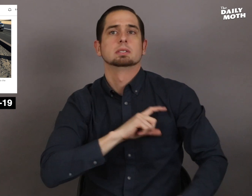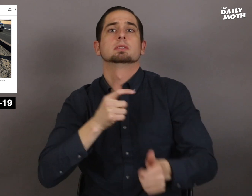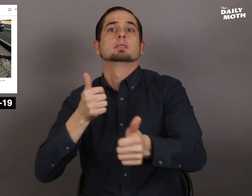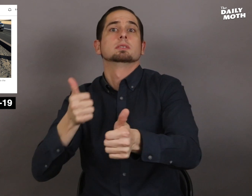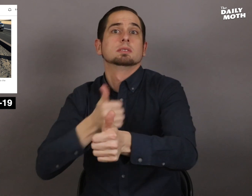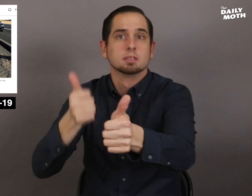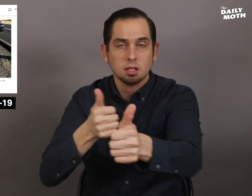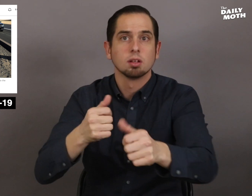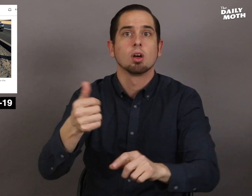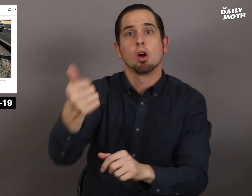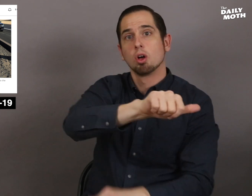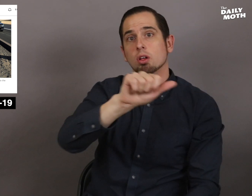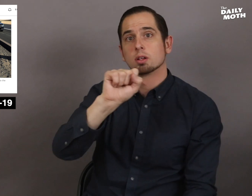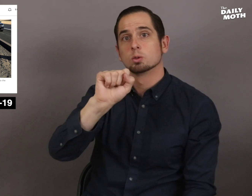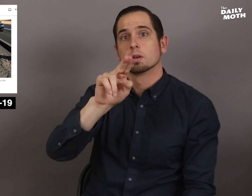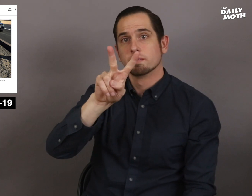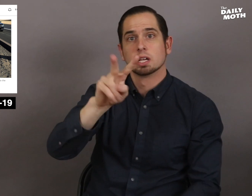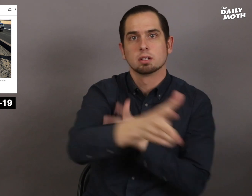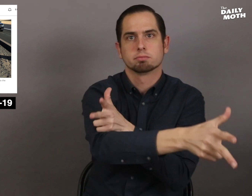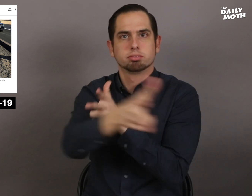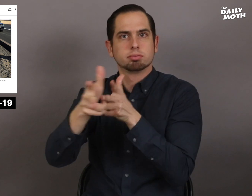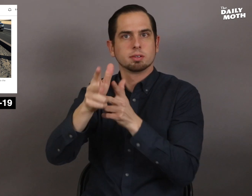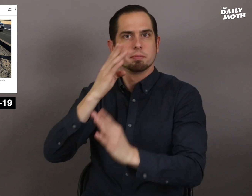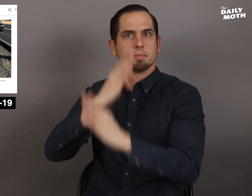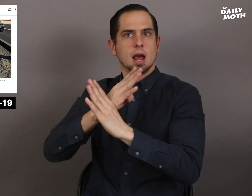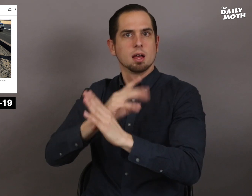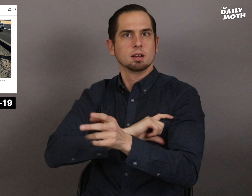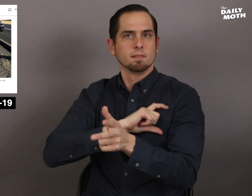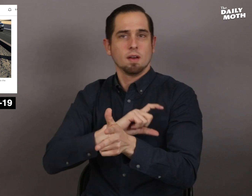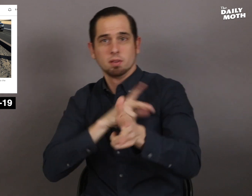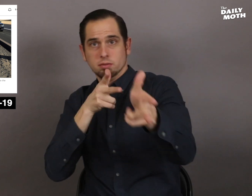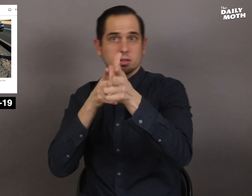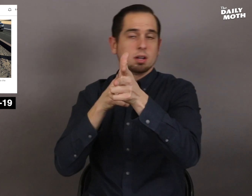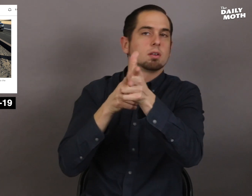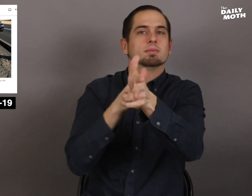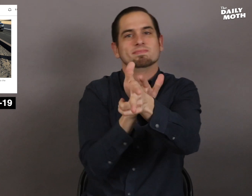Another SUV tried to block the officer,